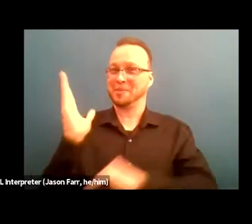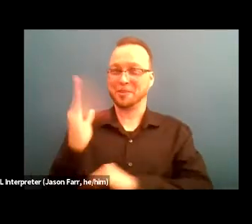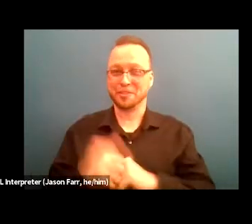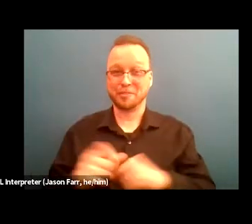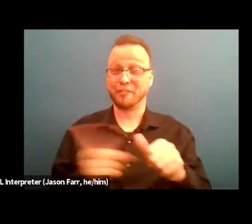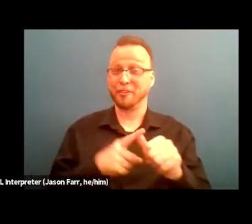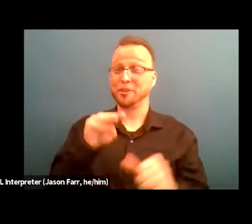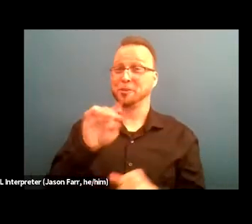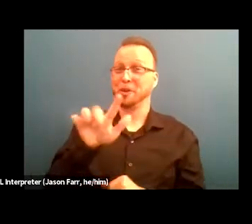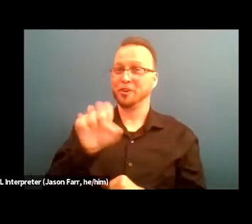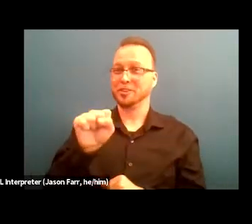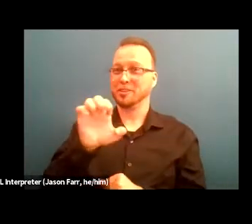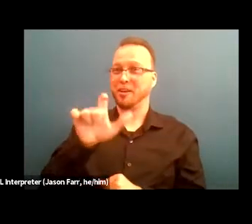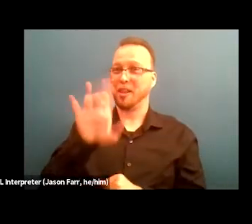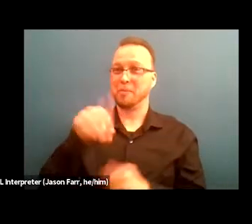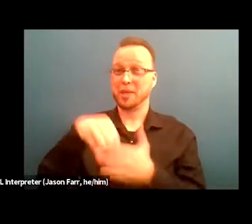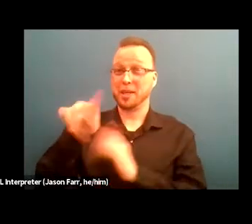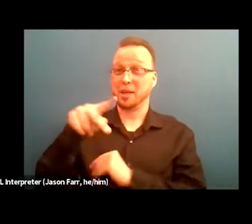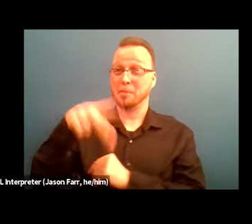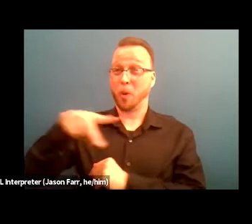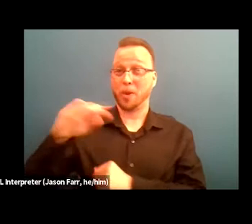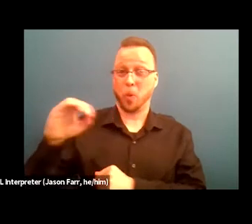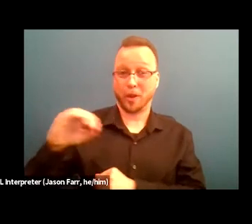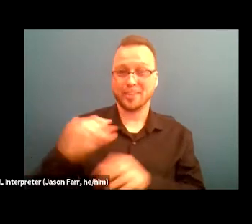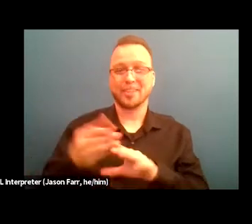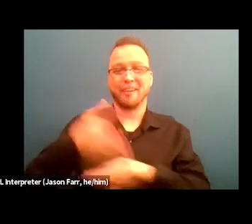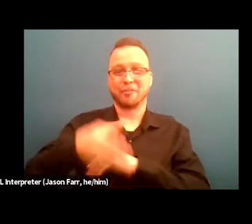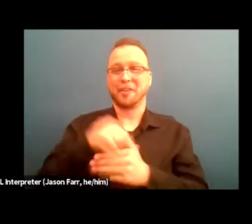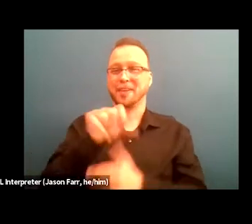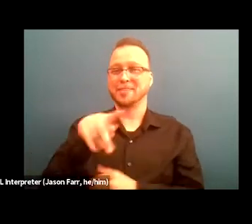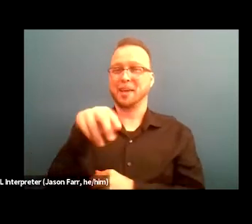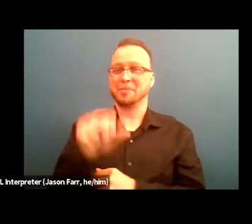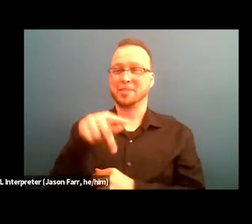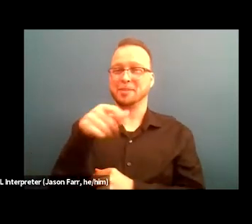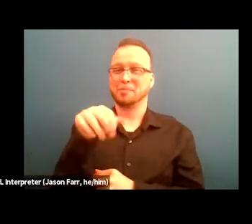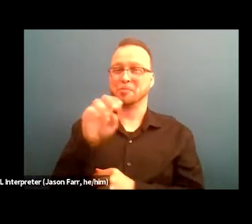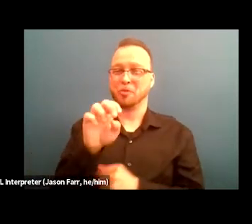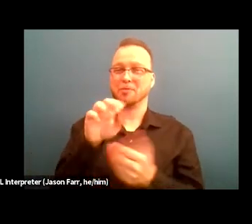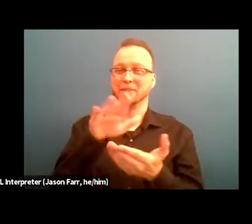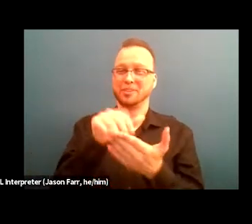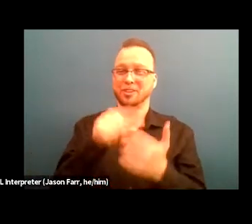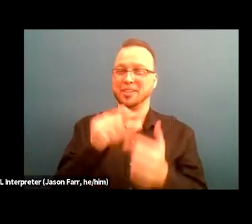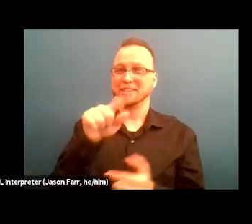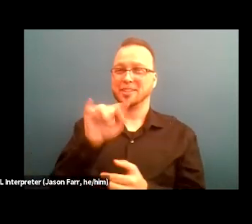based in Portland, Oregon followed by an overview of the SAMHSA PRIME program from St. Joseph's Center based in Los Angeles, California.